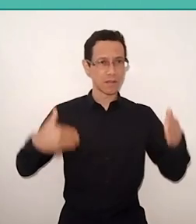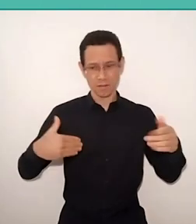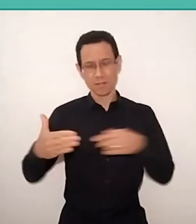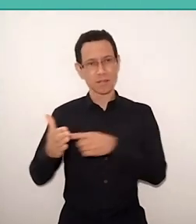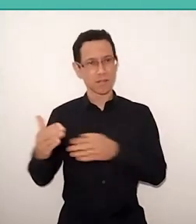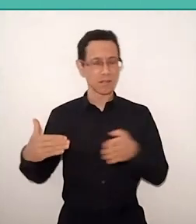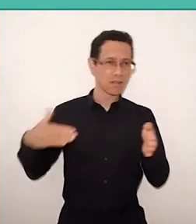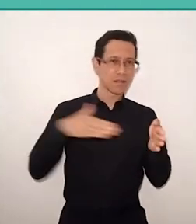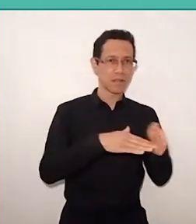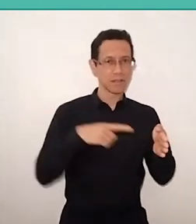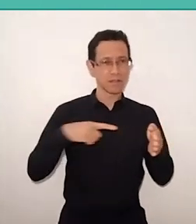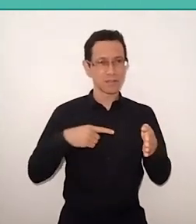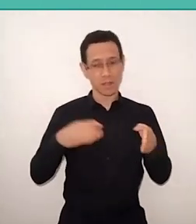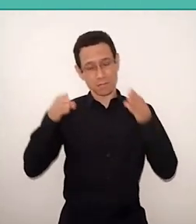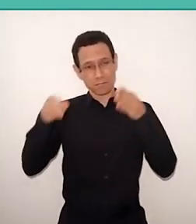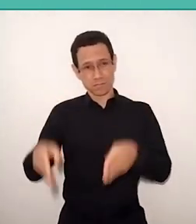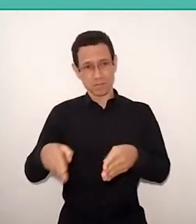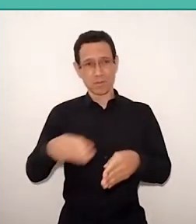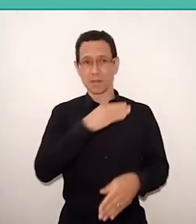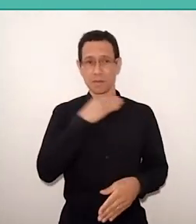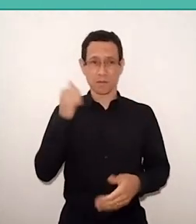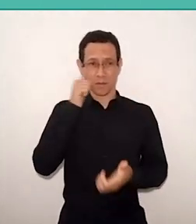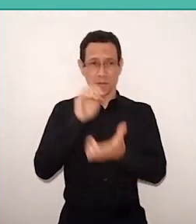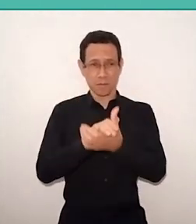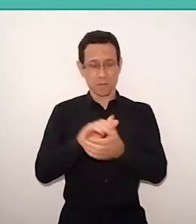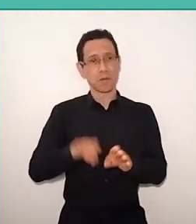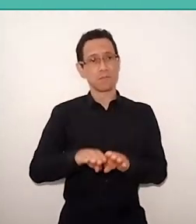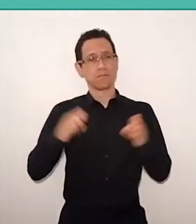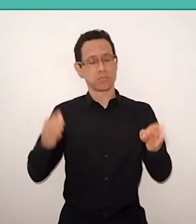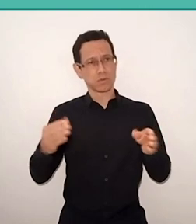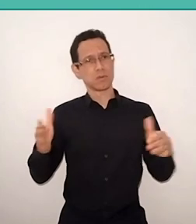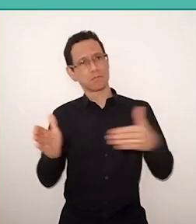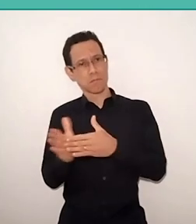after Elza's burial, he ordered the tomb opened to send these messages to Elza.